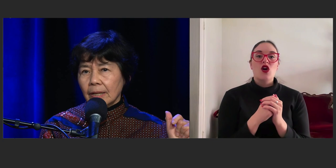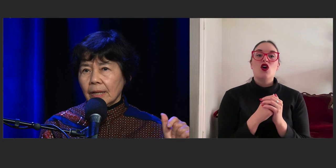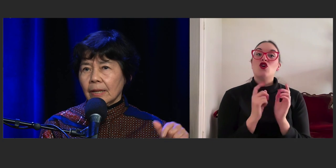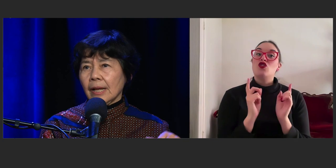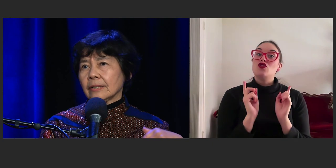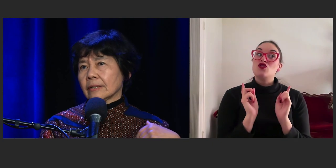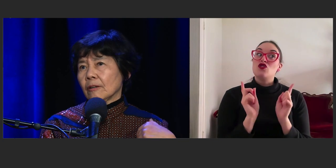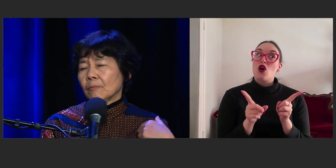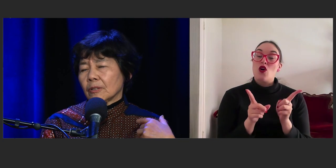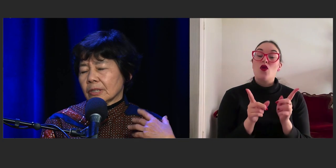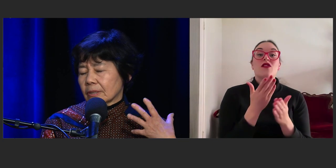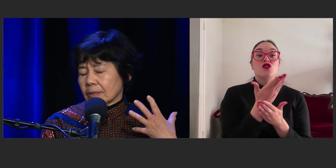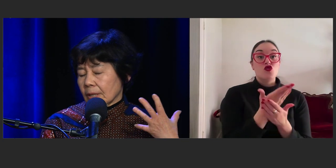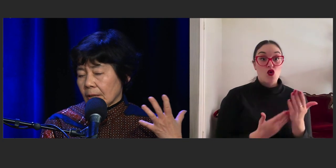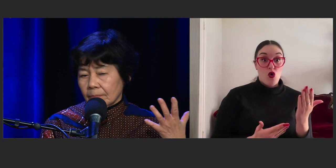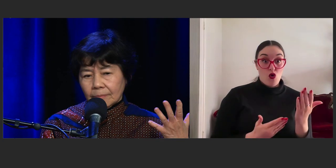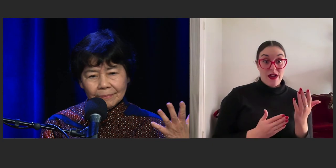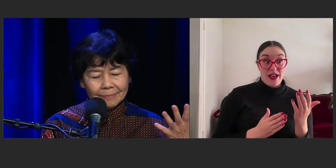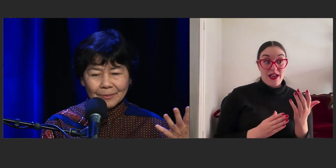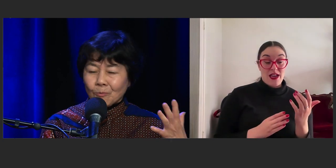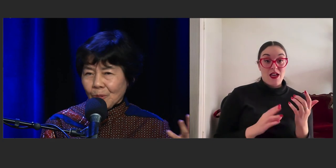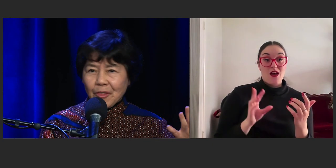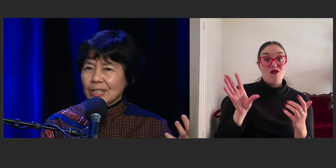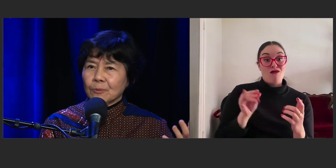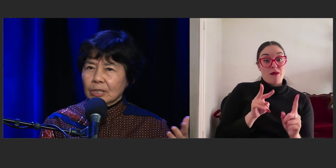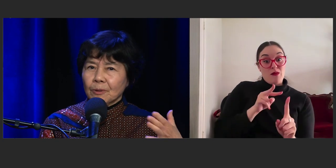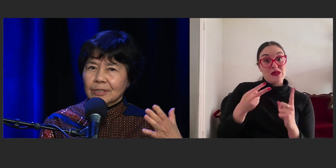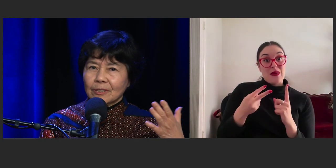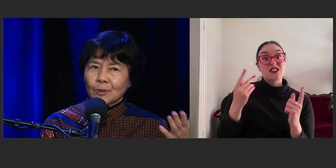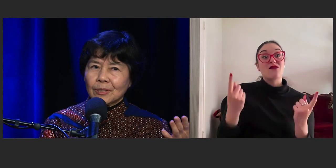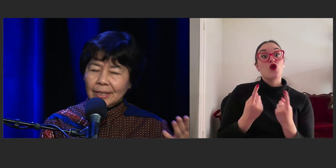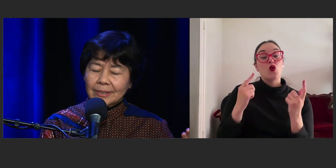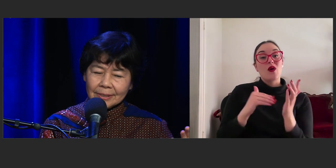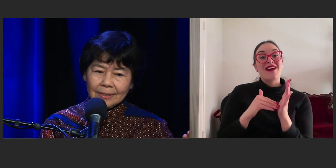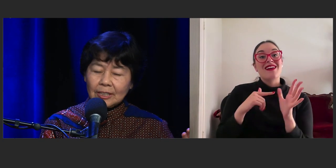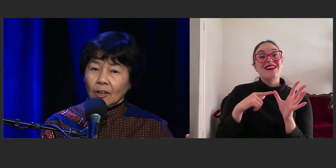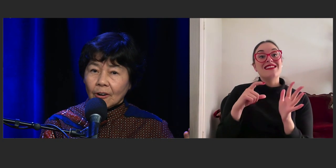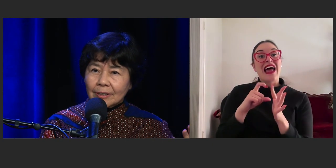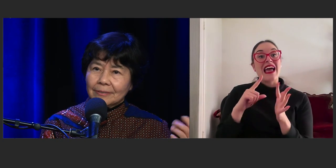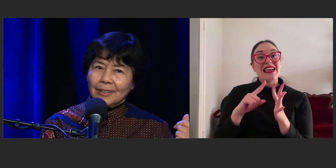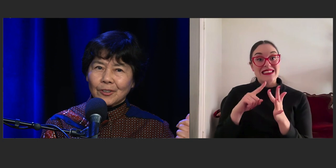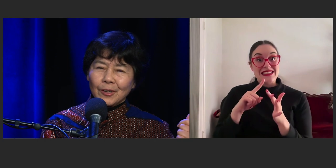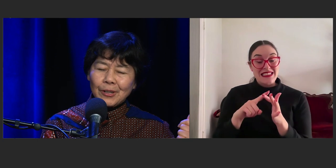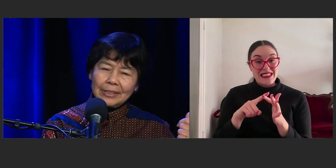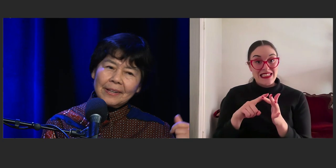and her most thing she wants most in the world is a dog of her own.